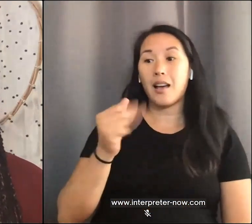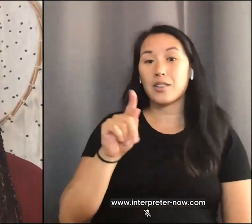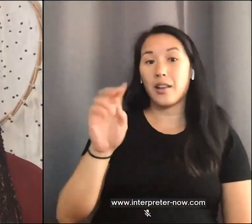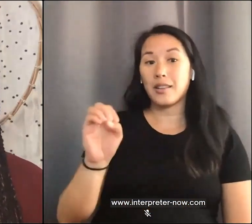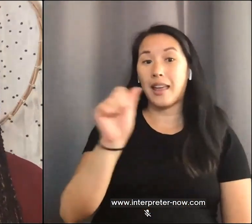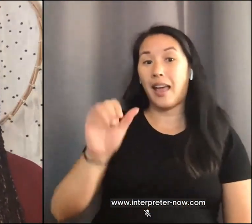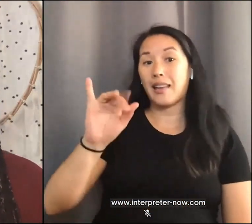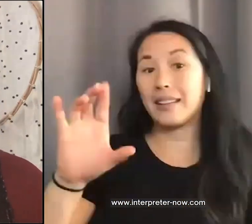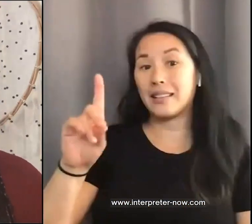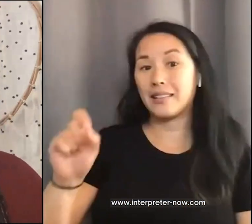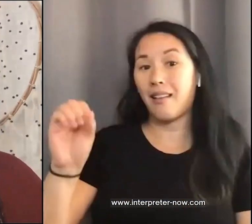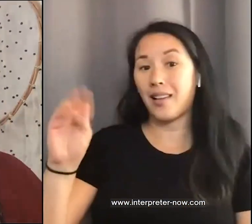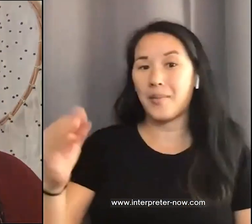Thank you.